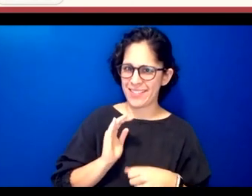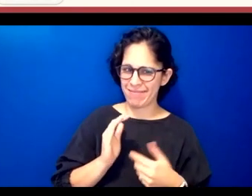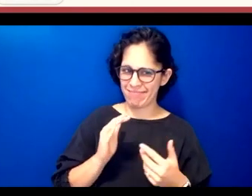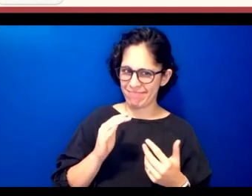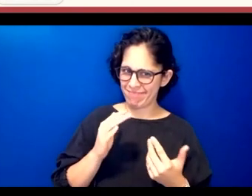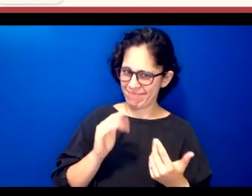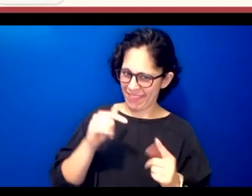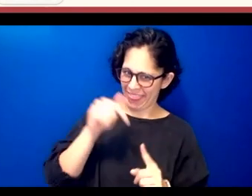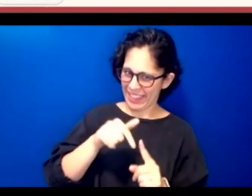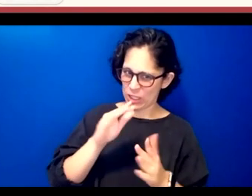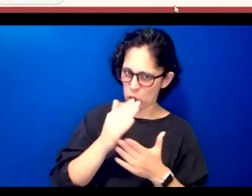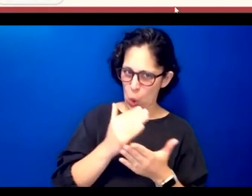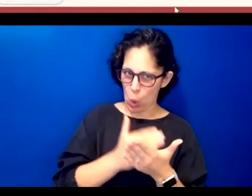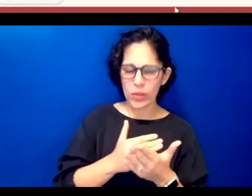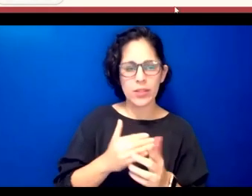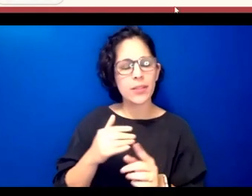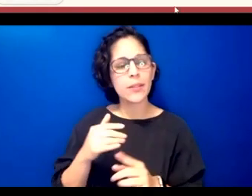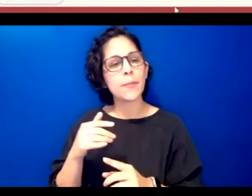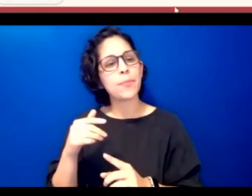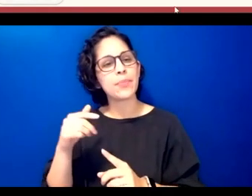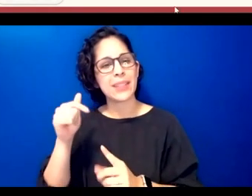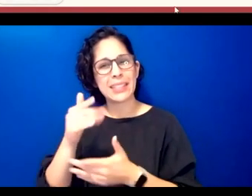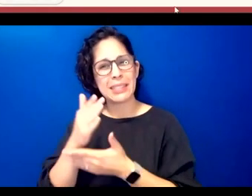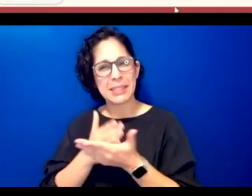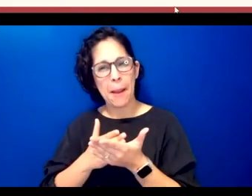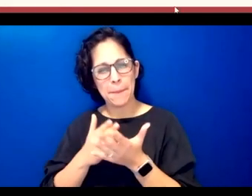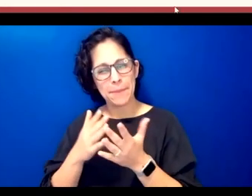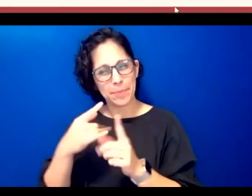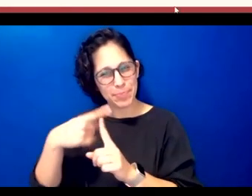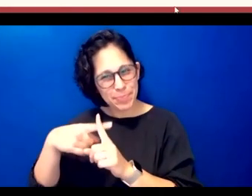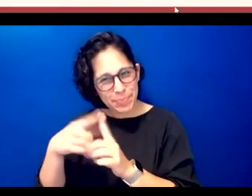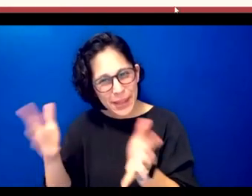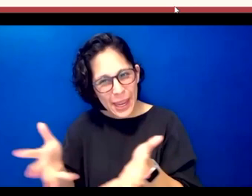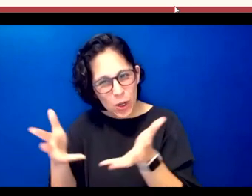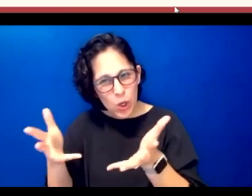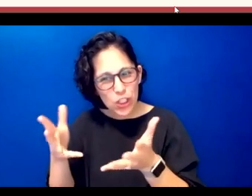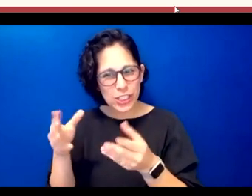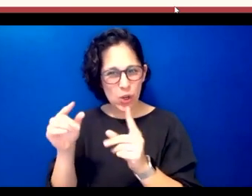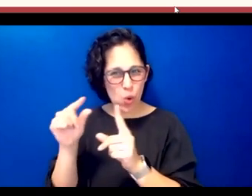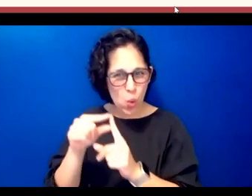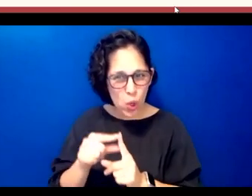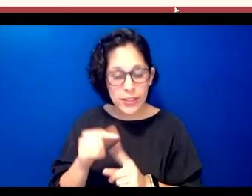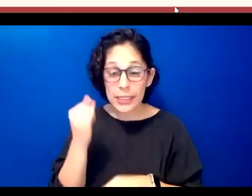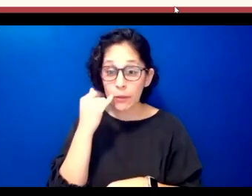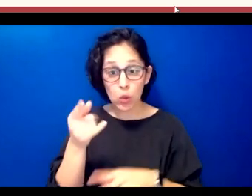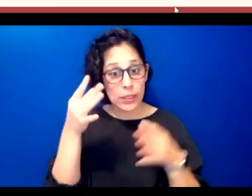of uh some encouraging words that um if you're gonna take on this kind of work you don't